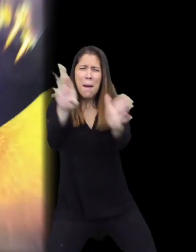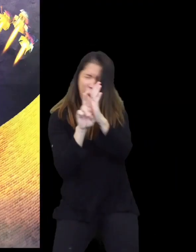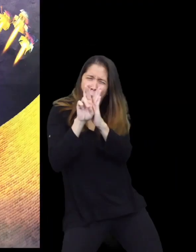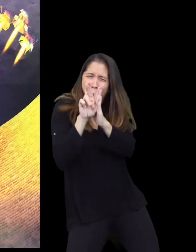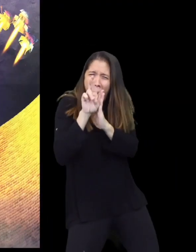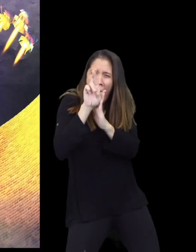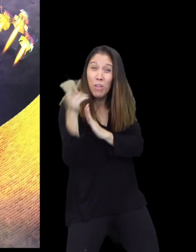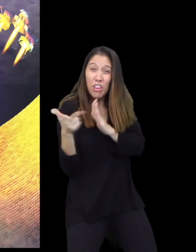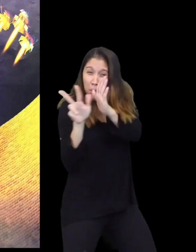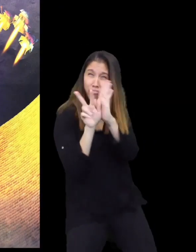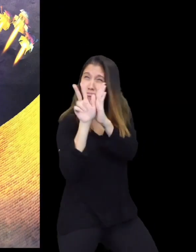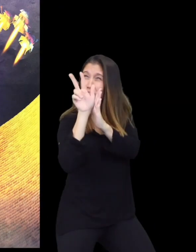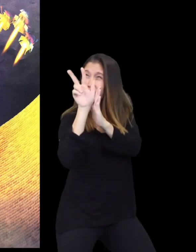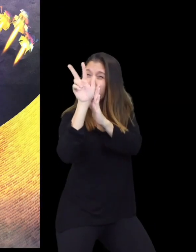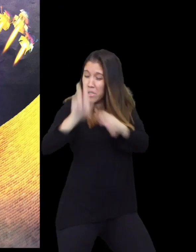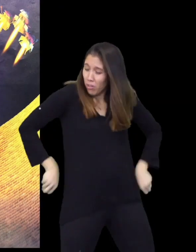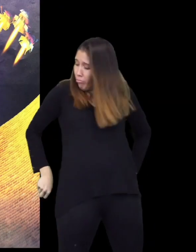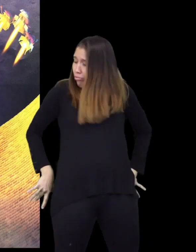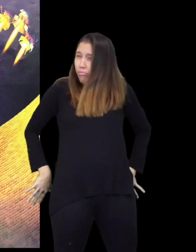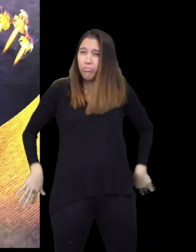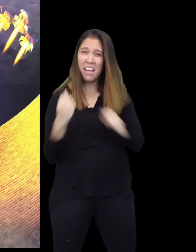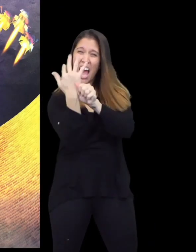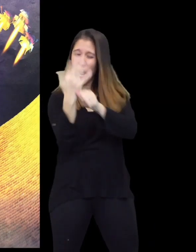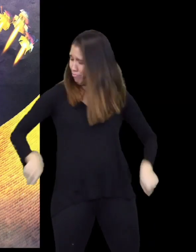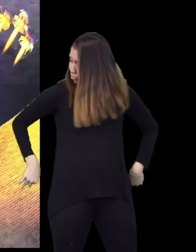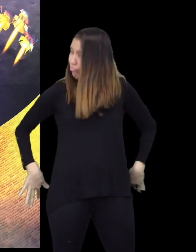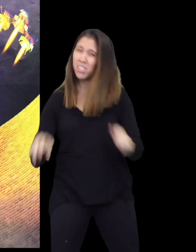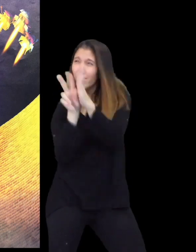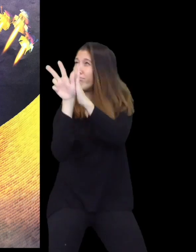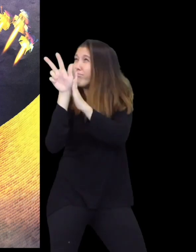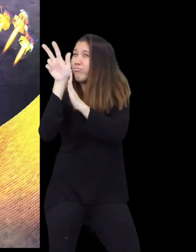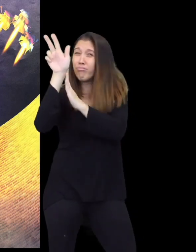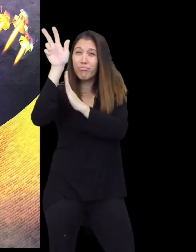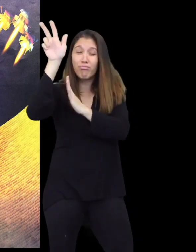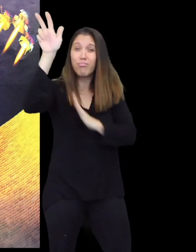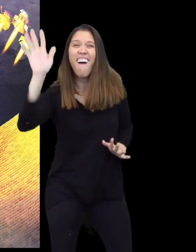They blasted off, high into the night sky! The flaming fire came out of the jet pack as they blasted off.